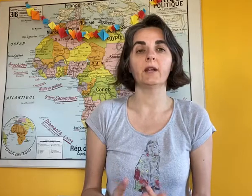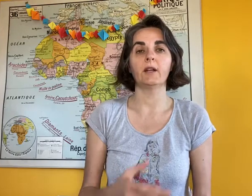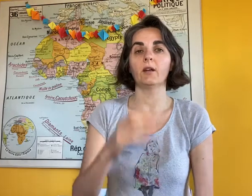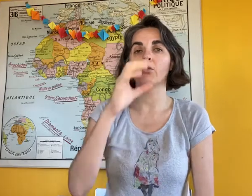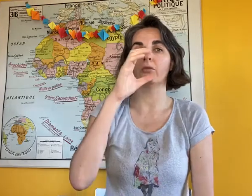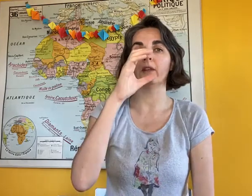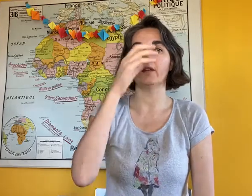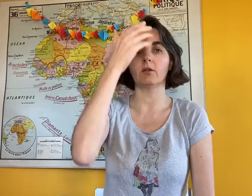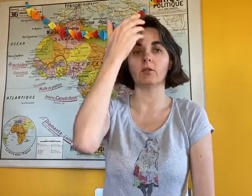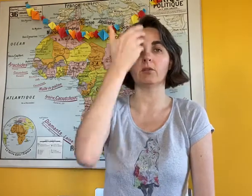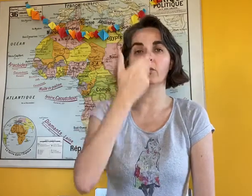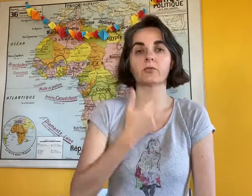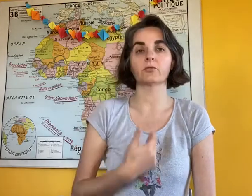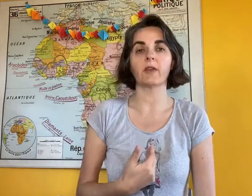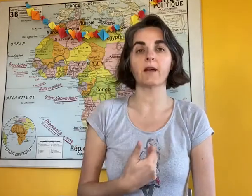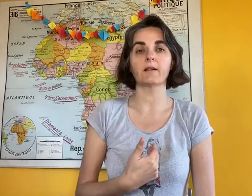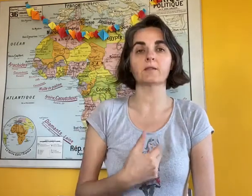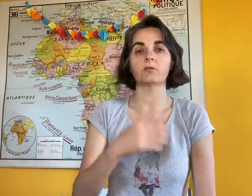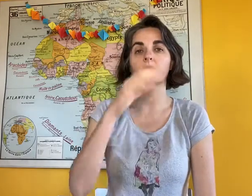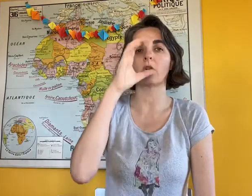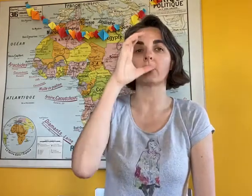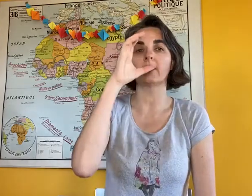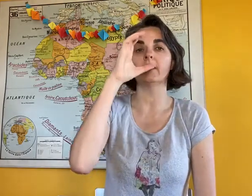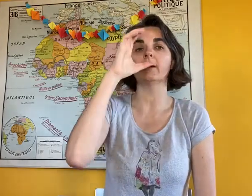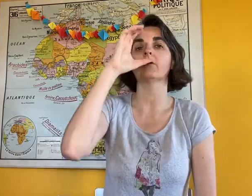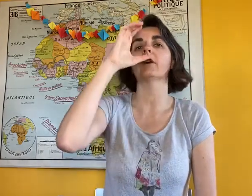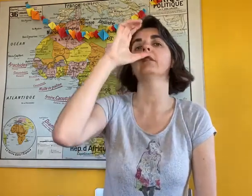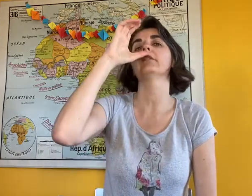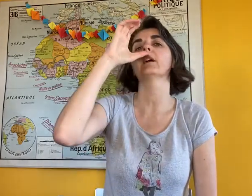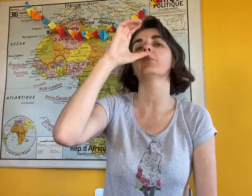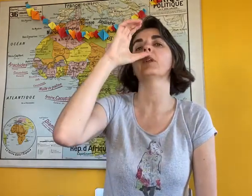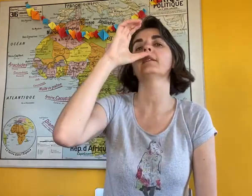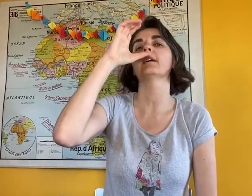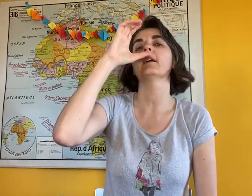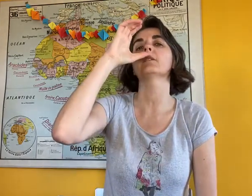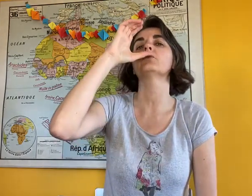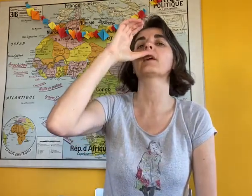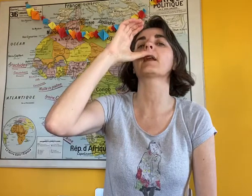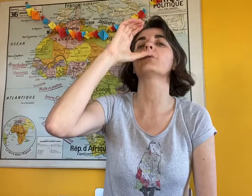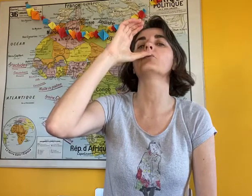we are in its axis, calm, we will raise our heads a little, open our mouths,